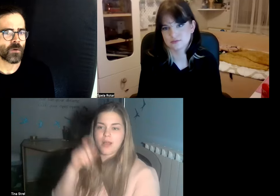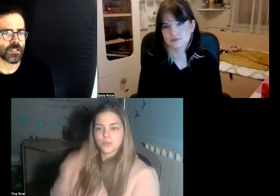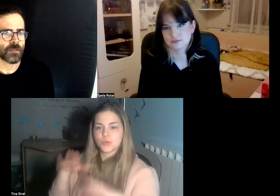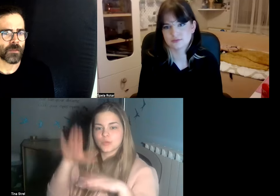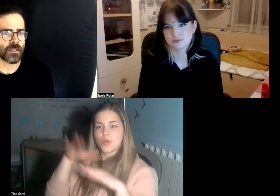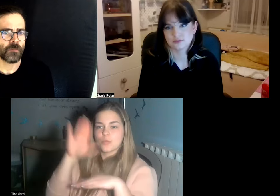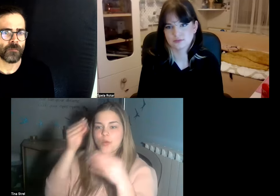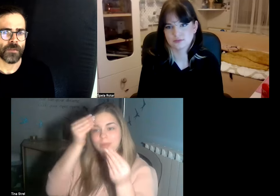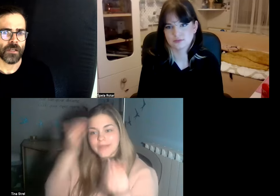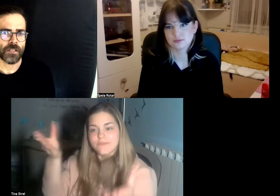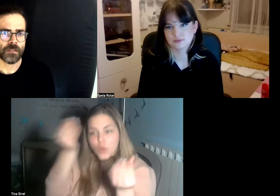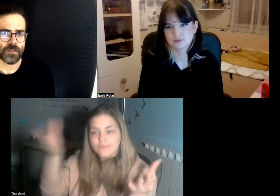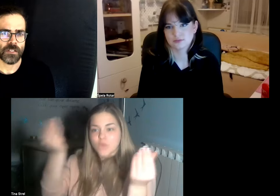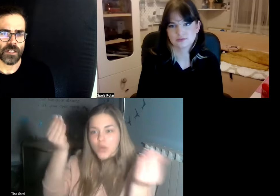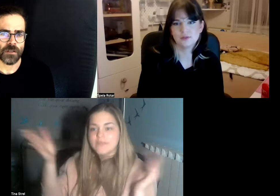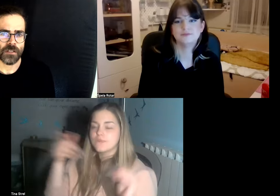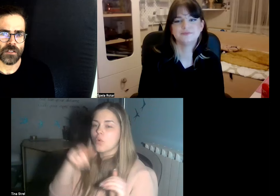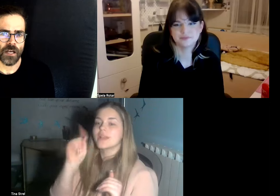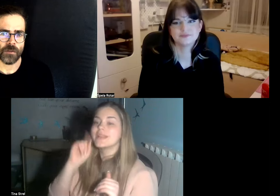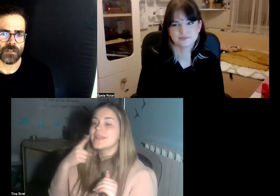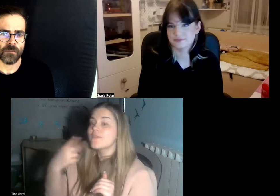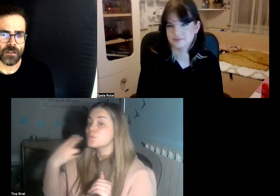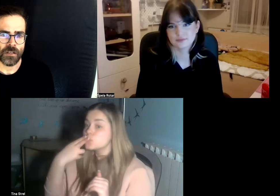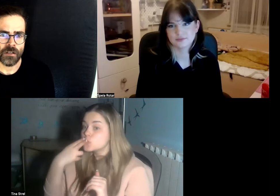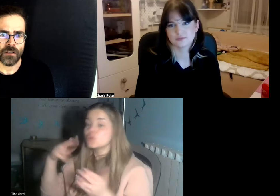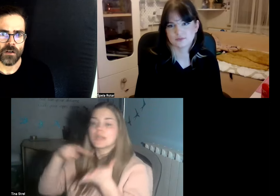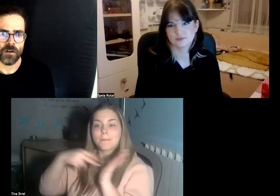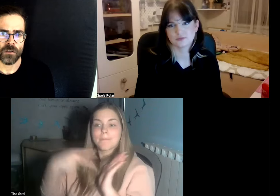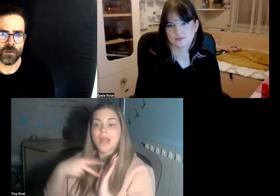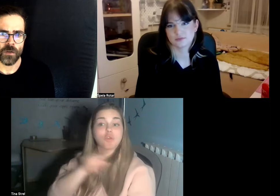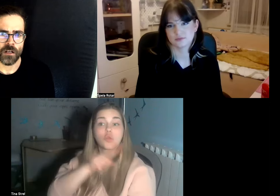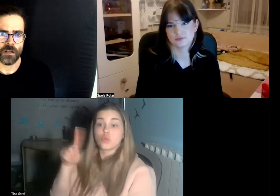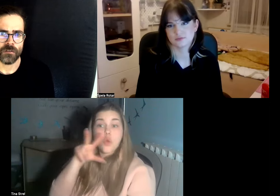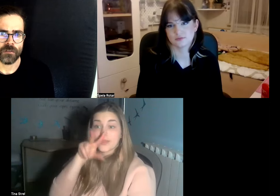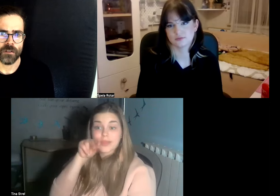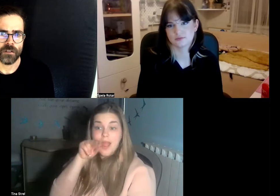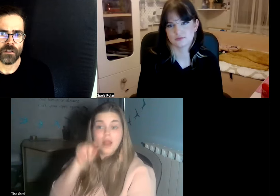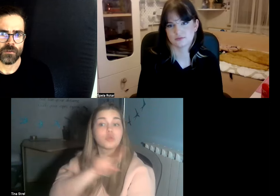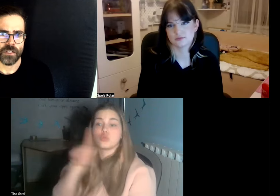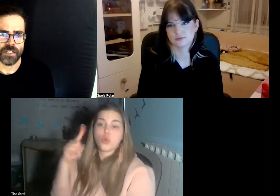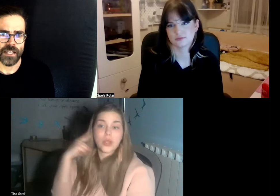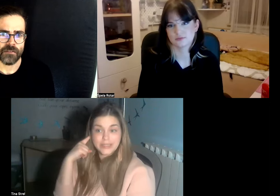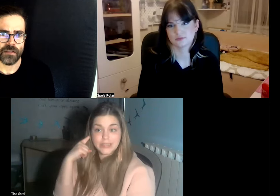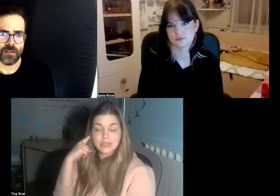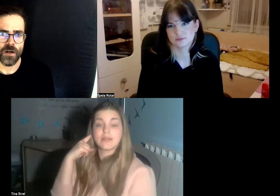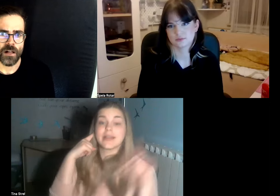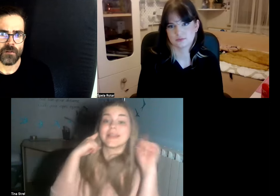or when somebody is pretty serious about something although we are not received that well